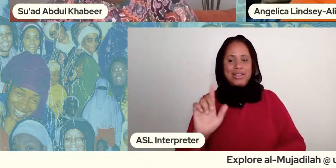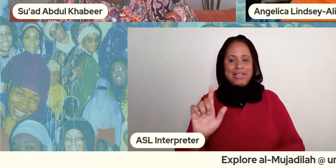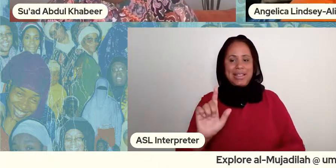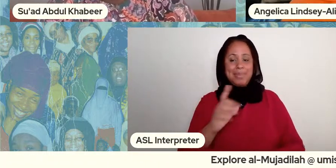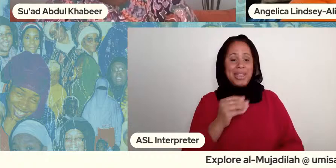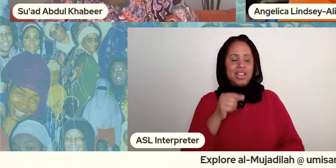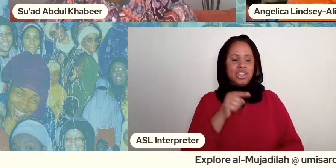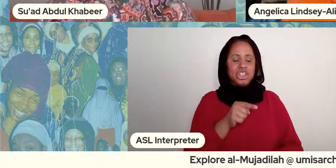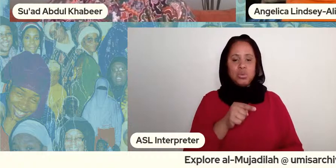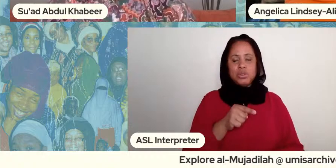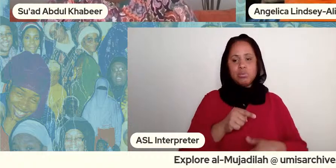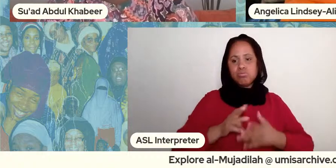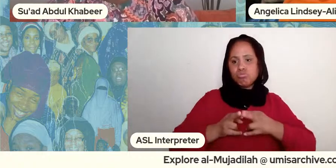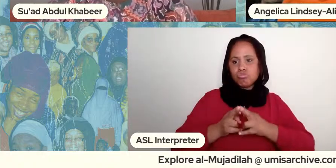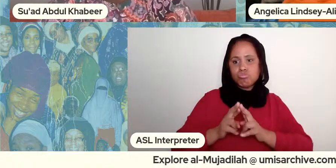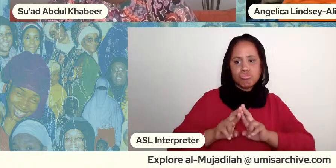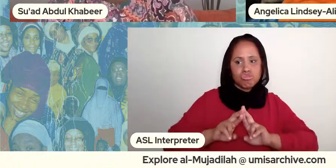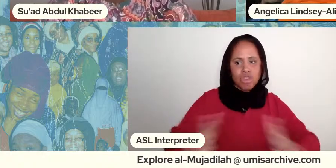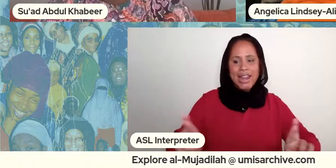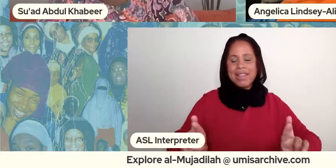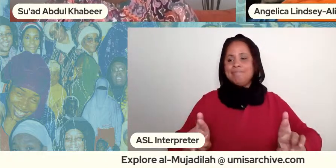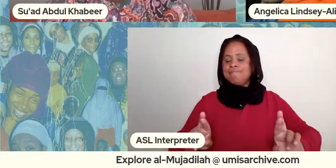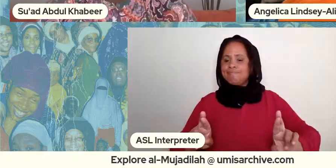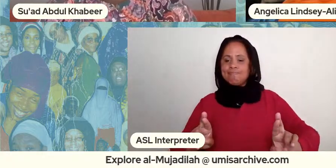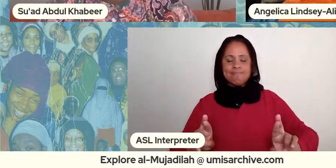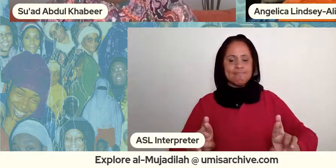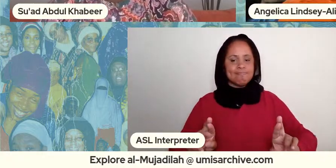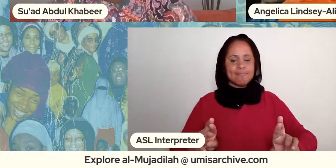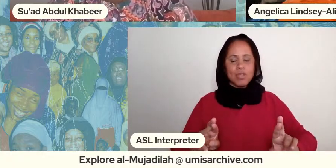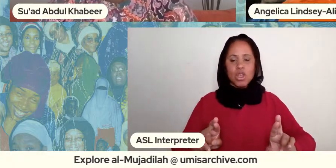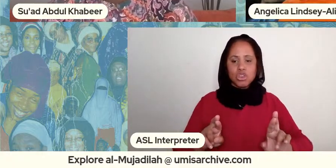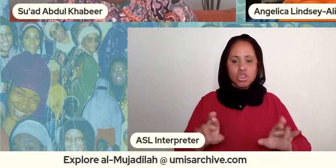blazing like this is what this is what we're going to do and this is what we're not going to do and